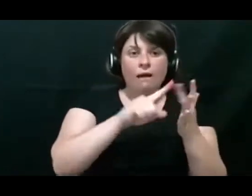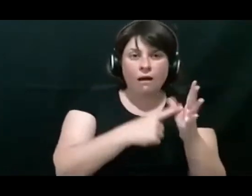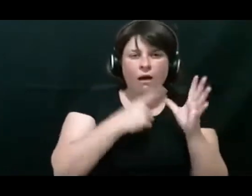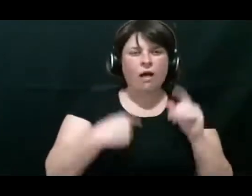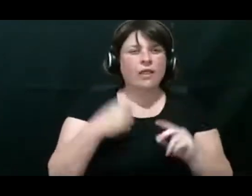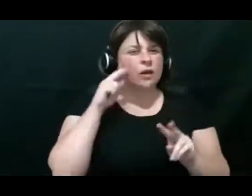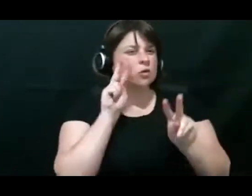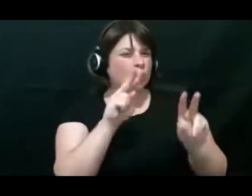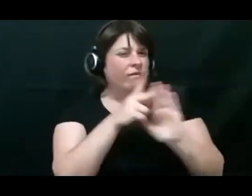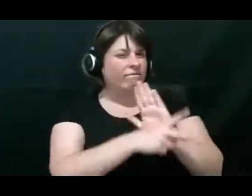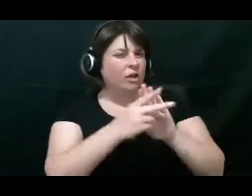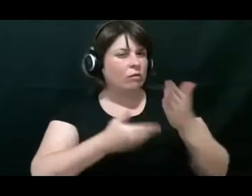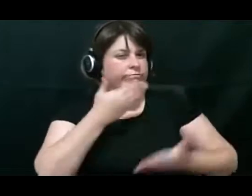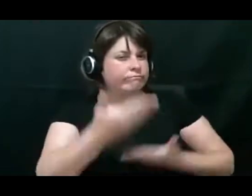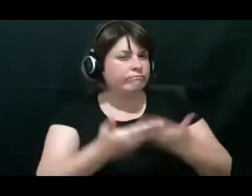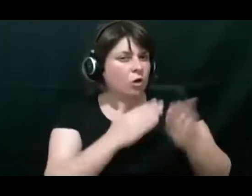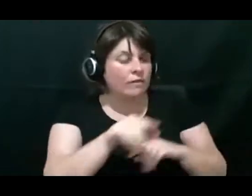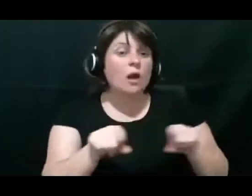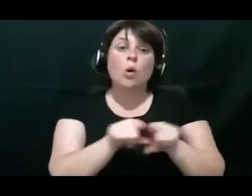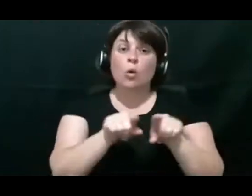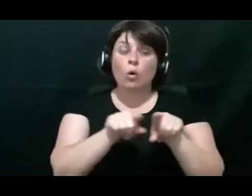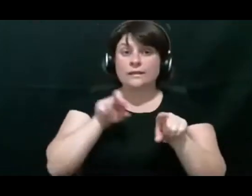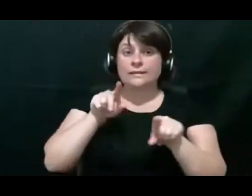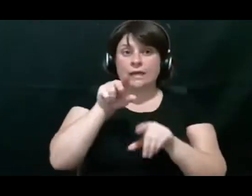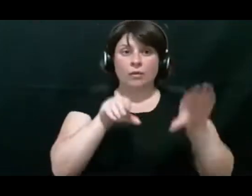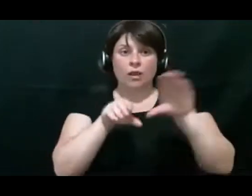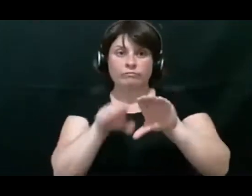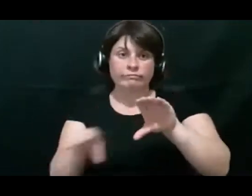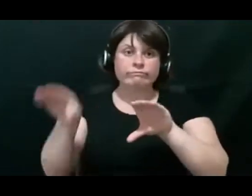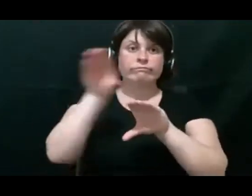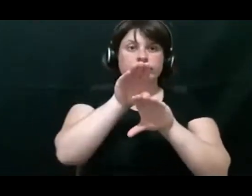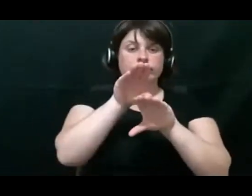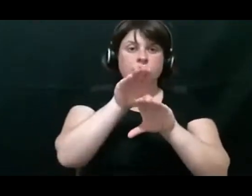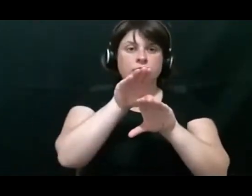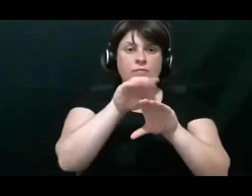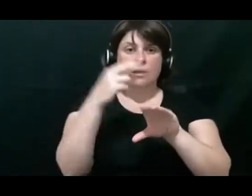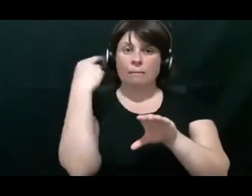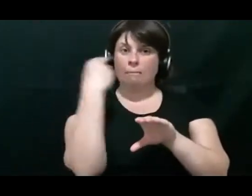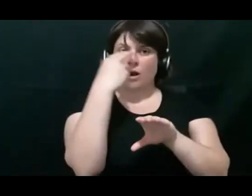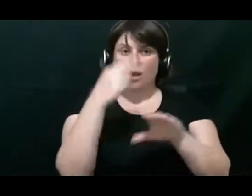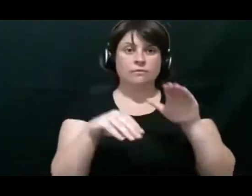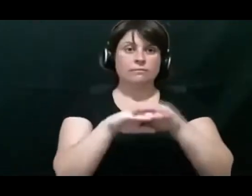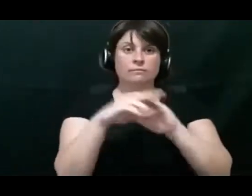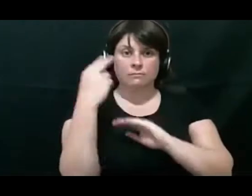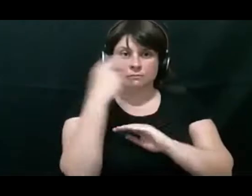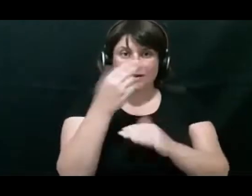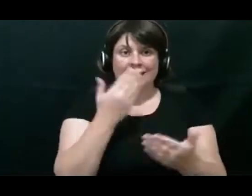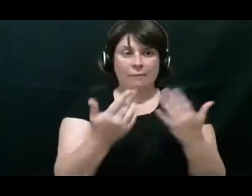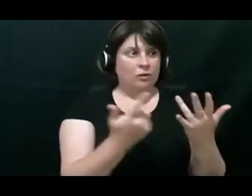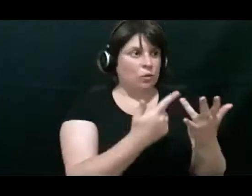And incidentally twice as likely to have partial or complete blindness than their non‑indigenous peers.